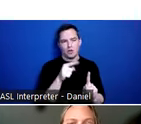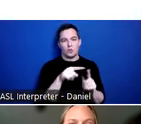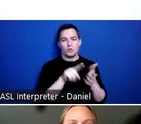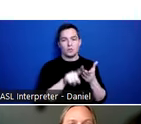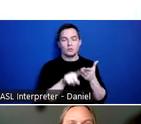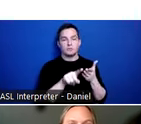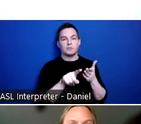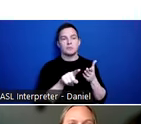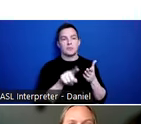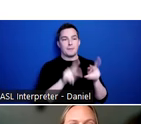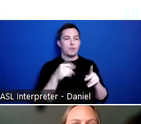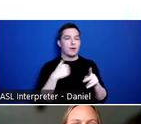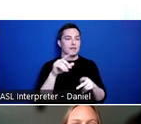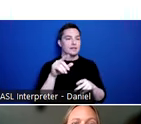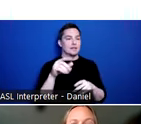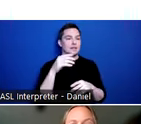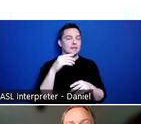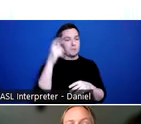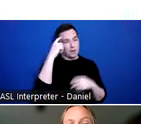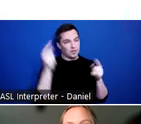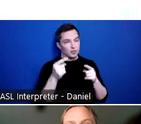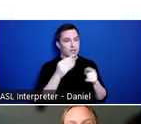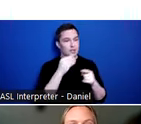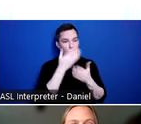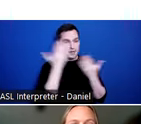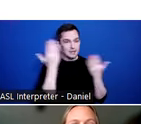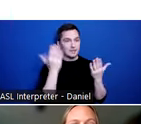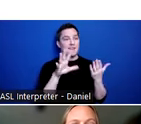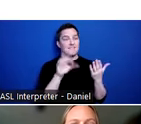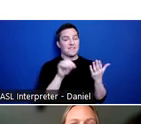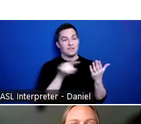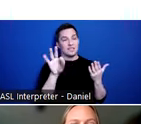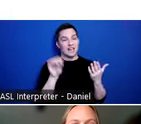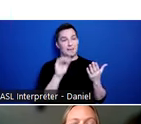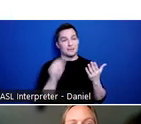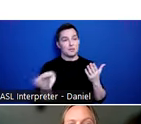experiencing brain injury and homelessness, 50 to 90 percent of those experiencing homelessness had